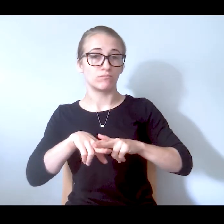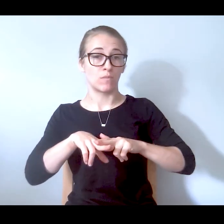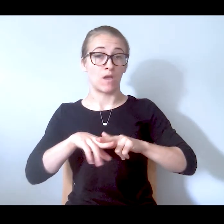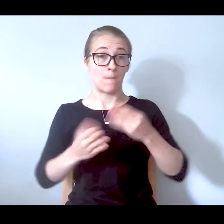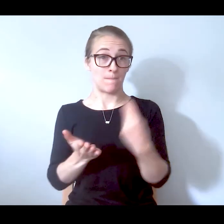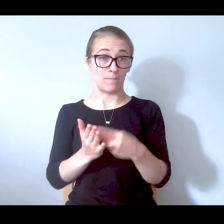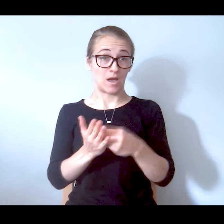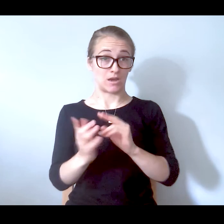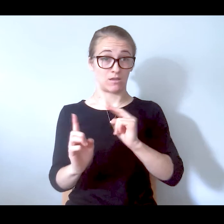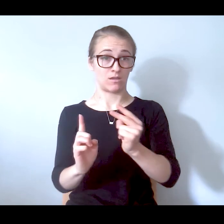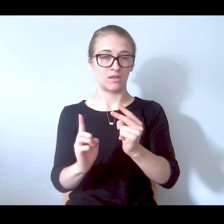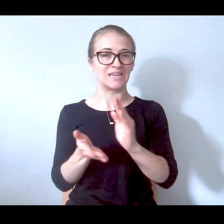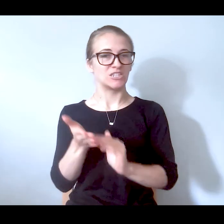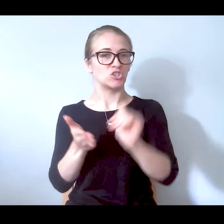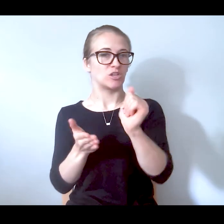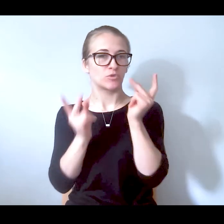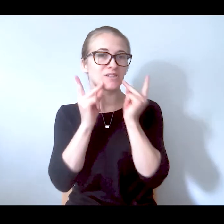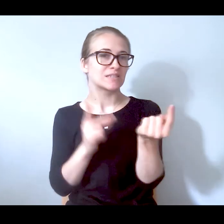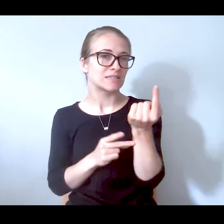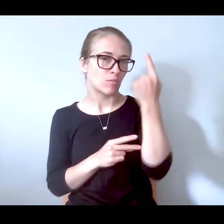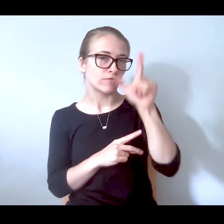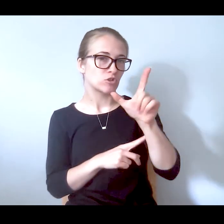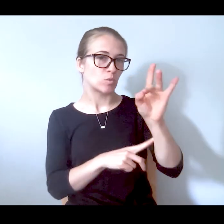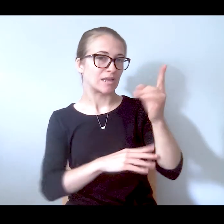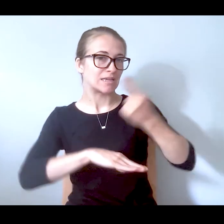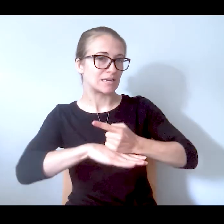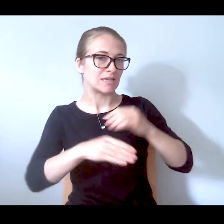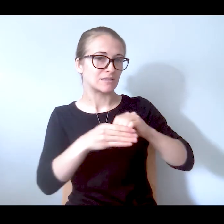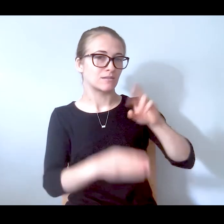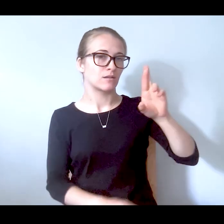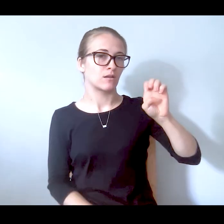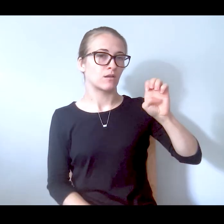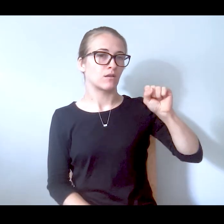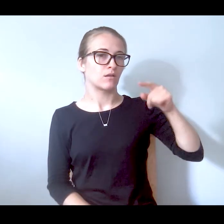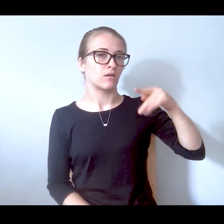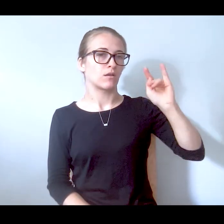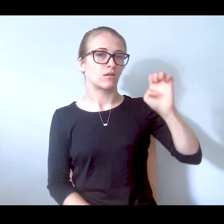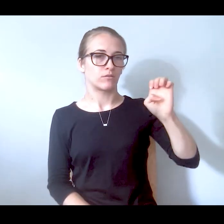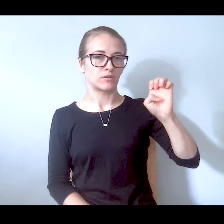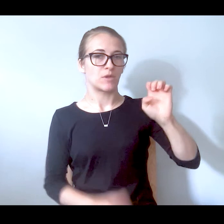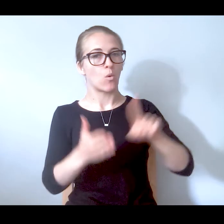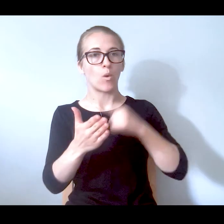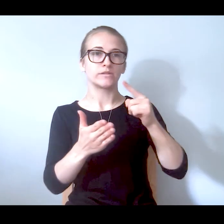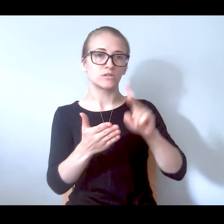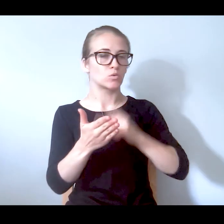cheaper to see somebody for 28 days in a respite center once or twice a year than for somebody to go